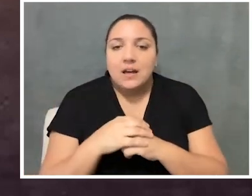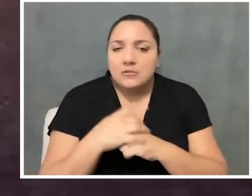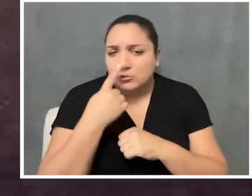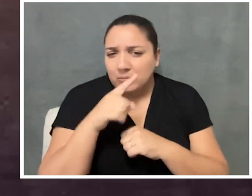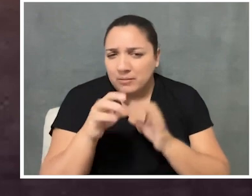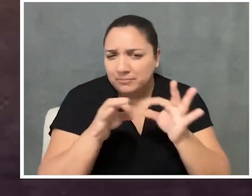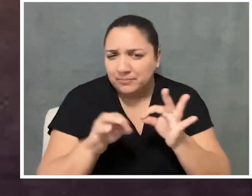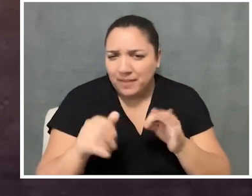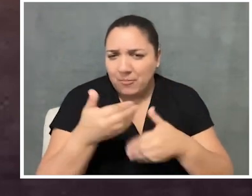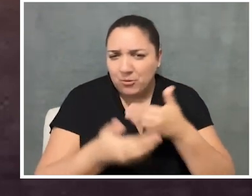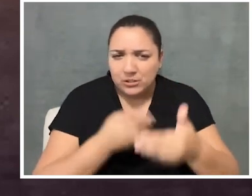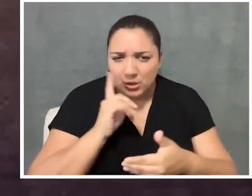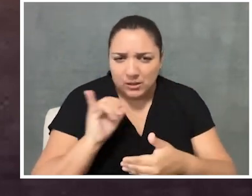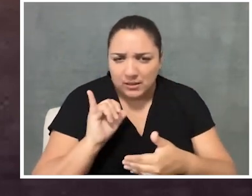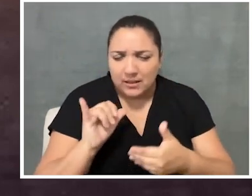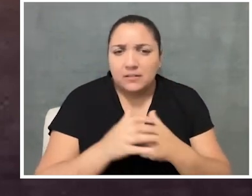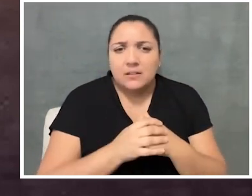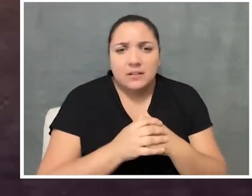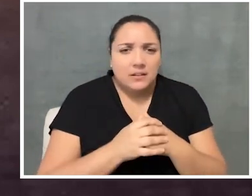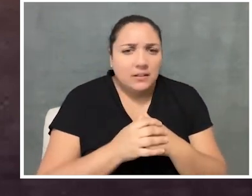And I would love to hear you talk about that process